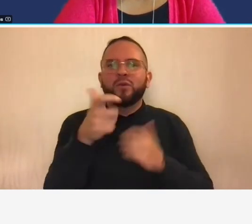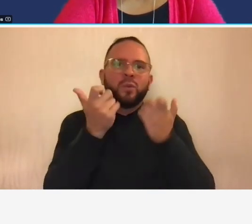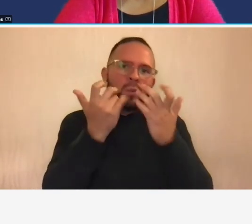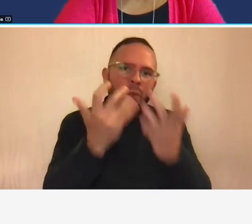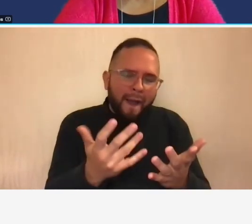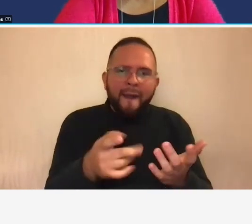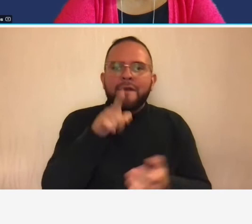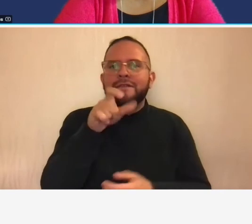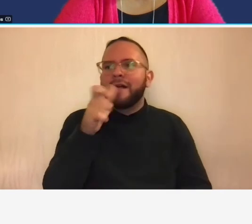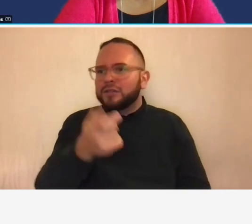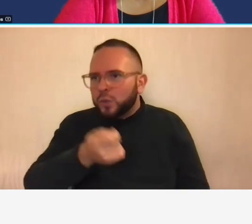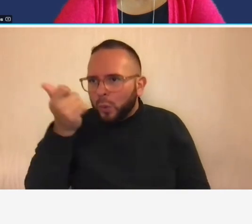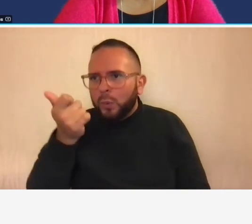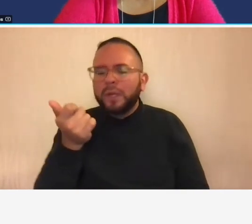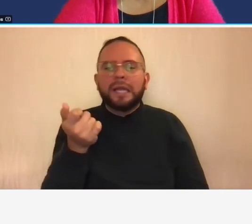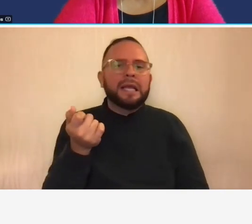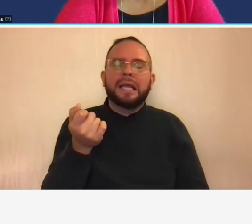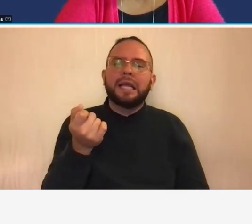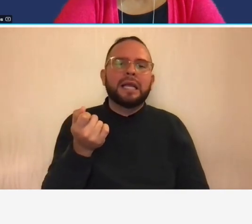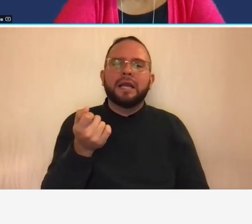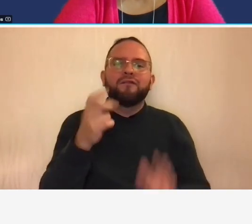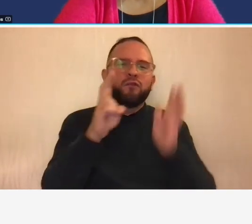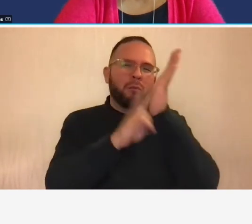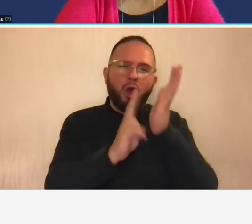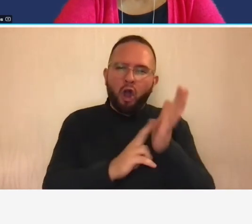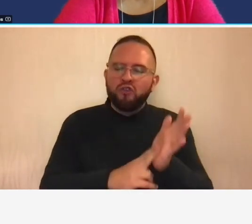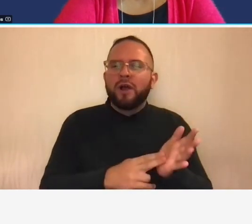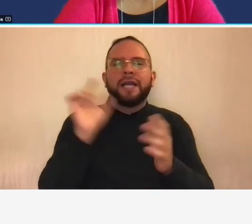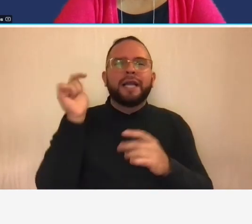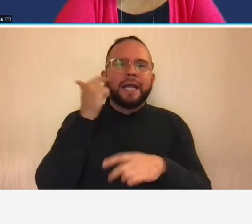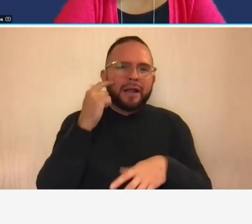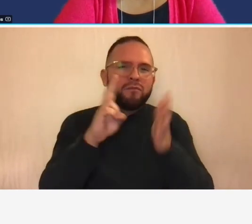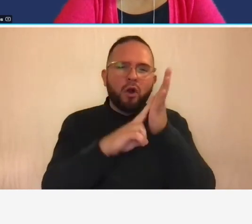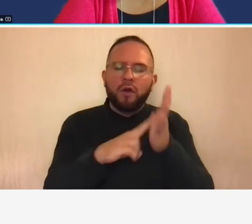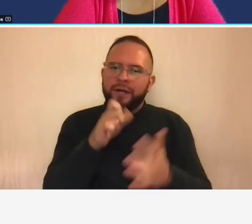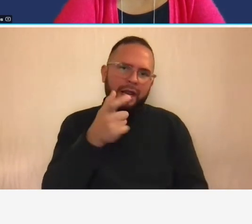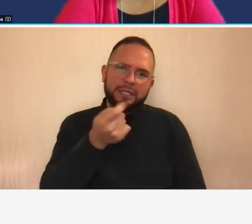excluded from from contracting government contracting and that's a really good thing